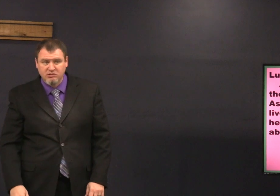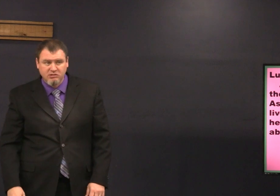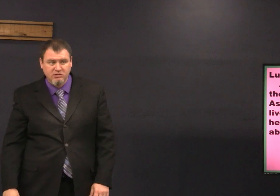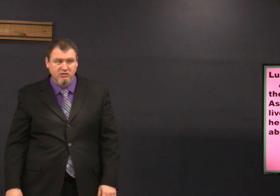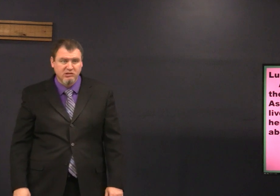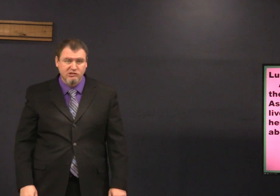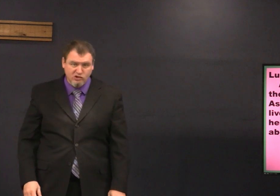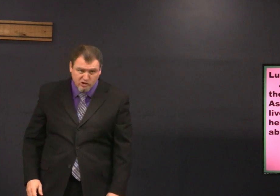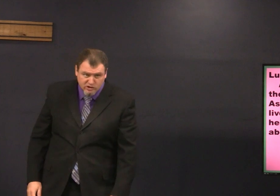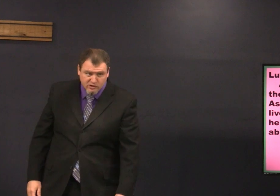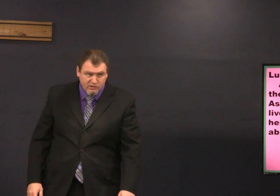110 year old woman